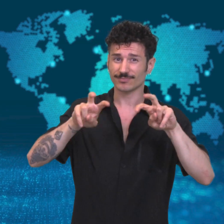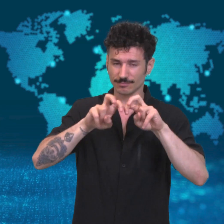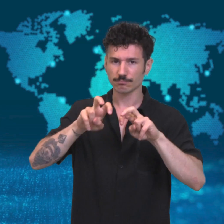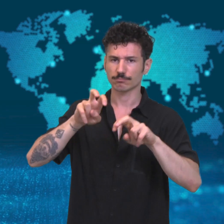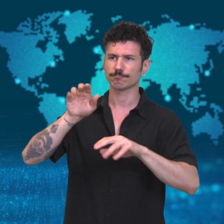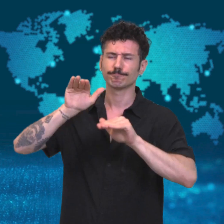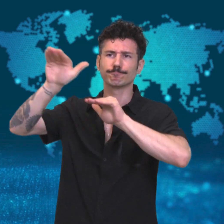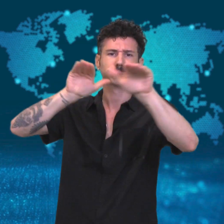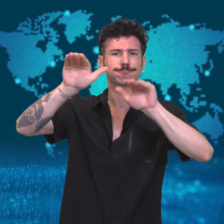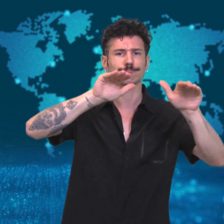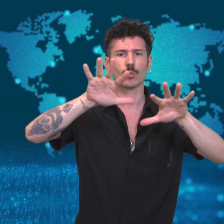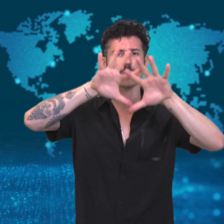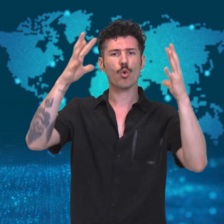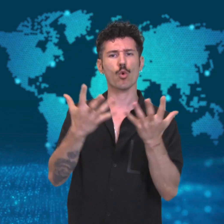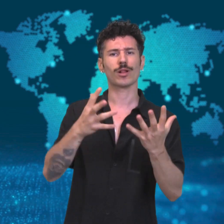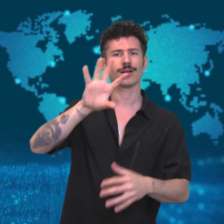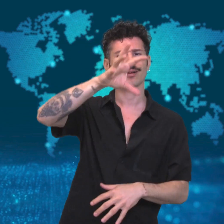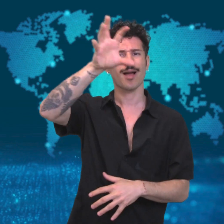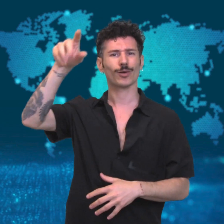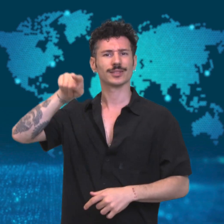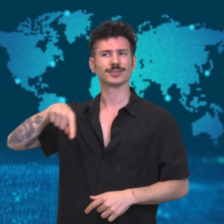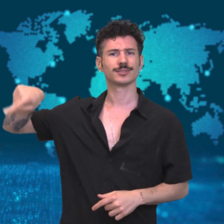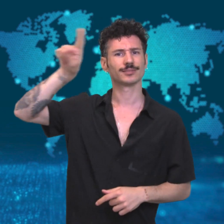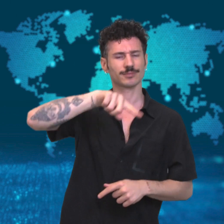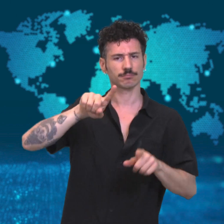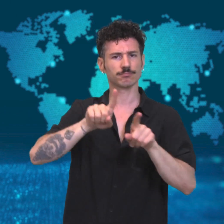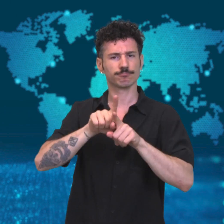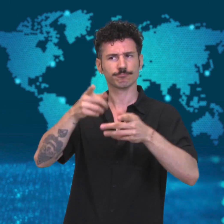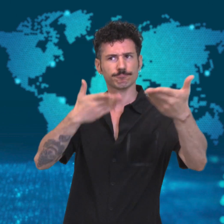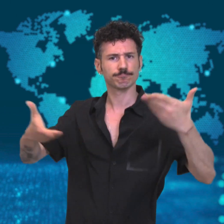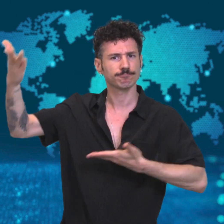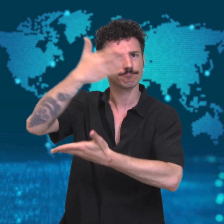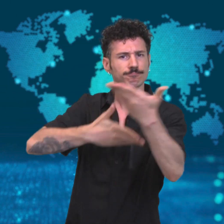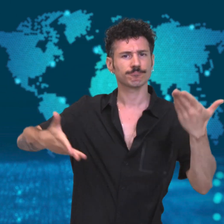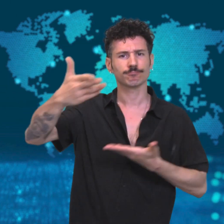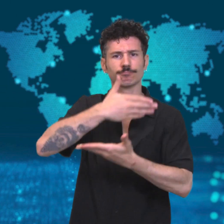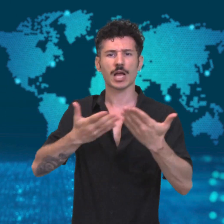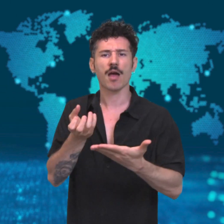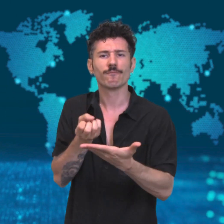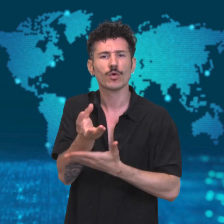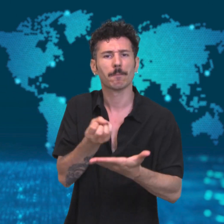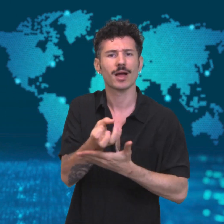fair access to any treatments or vaccines, and